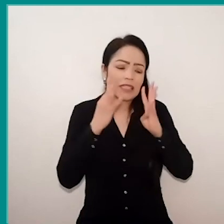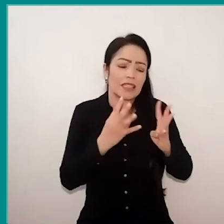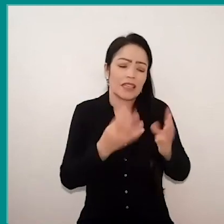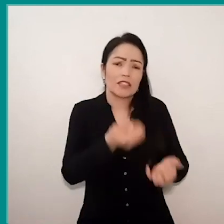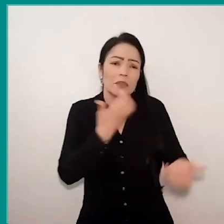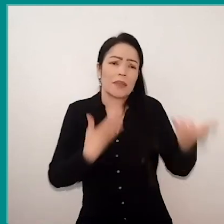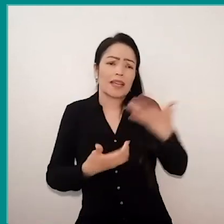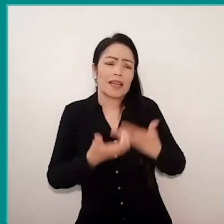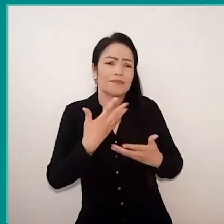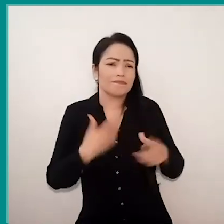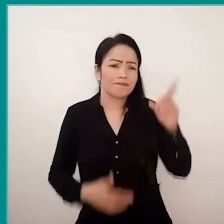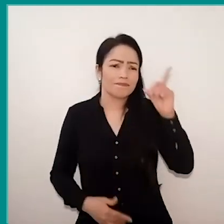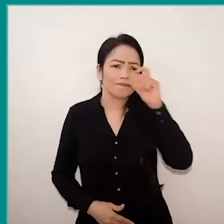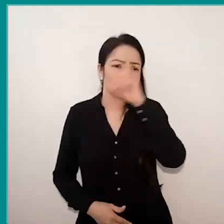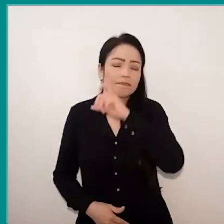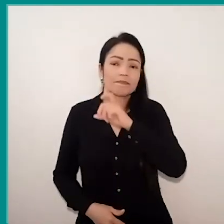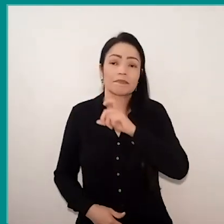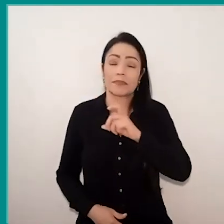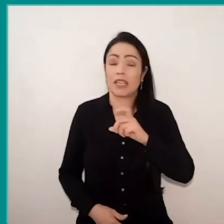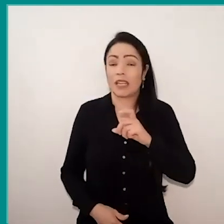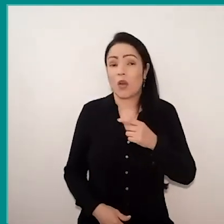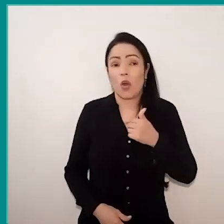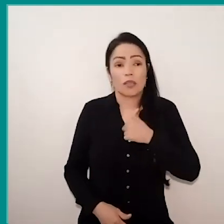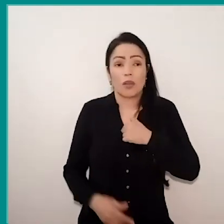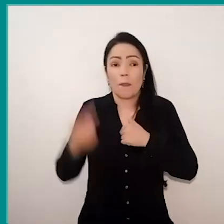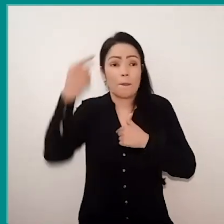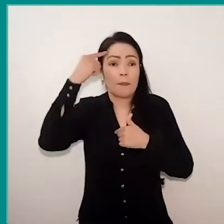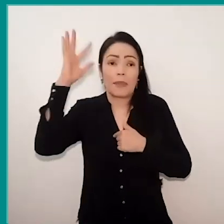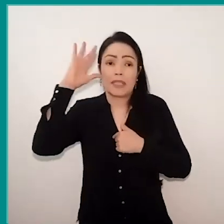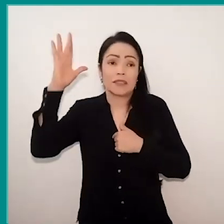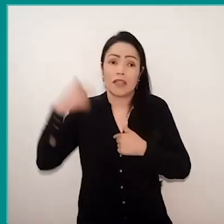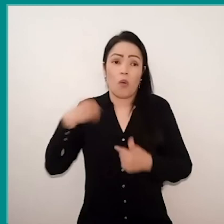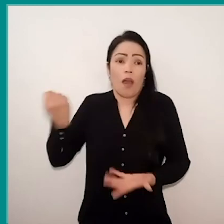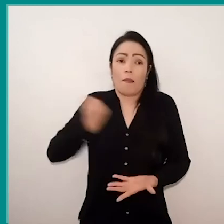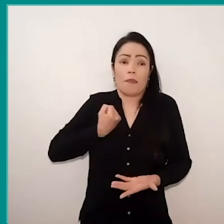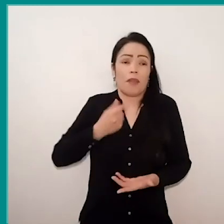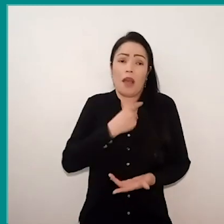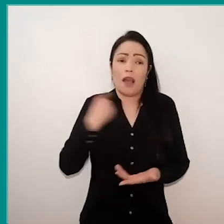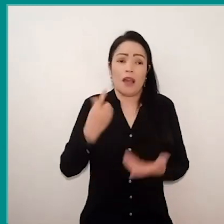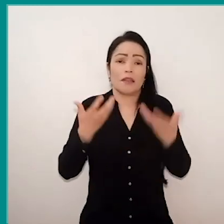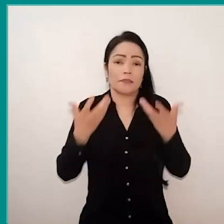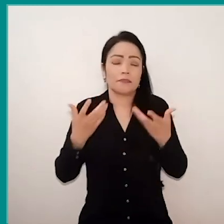difficult things like: “Look, I'm thinking about killing myself because I can't take it anymore, I do not want it anymore,